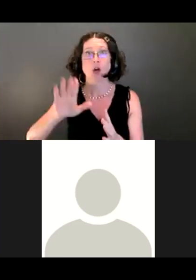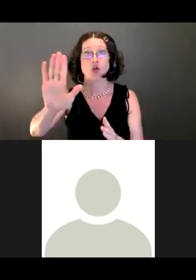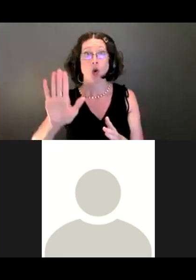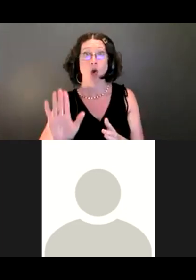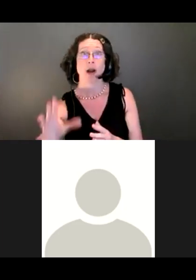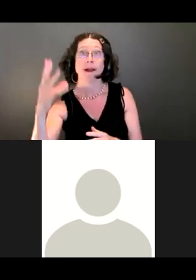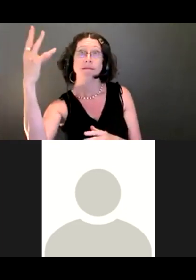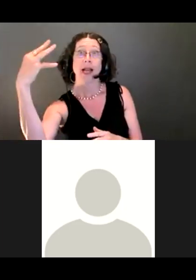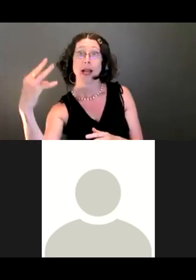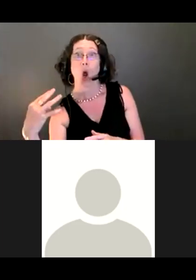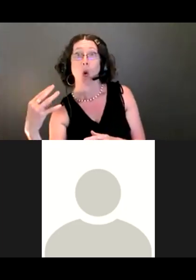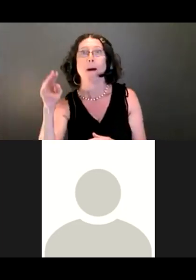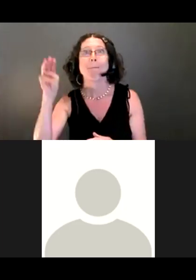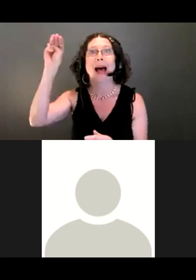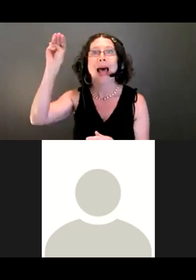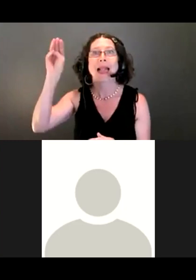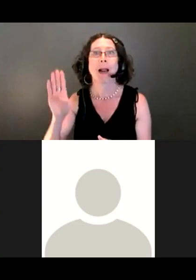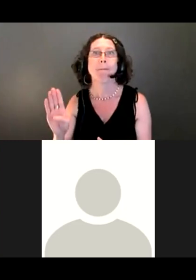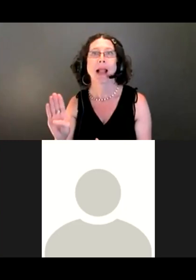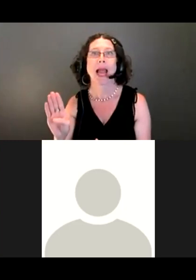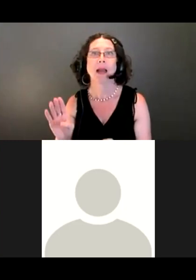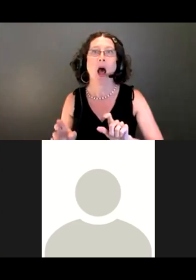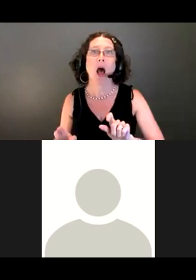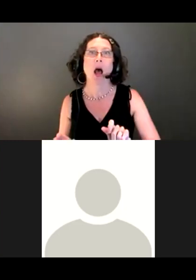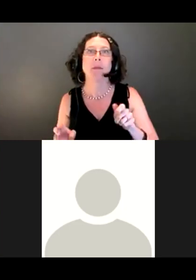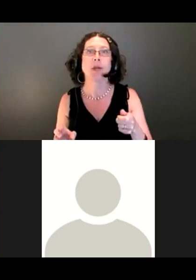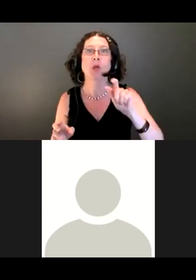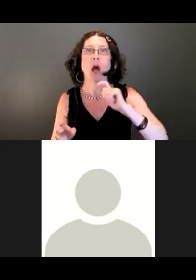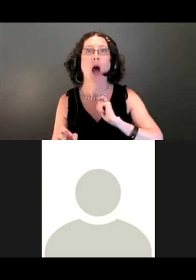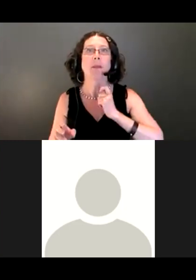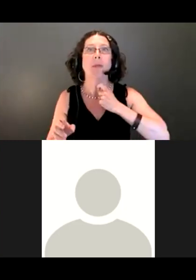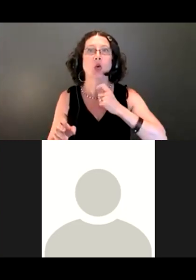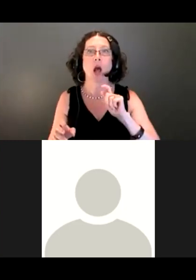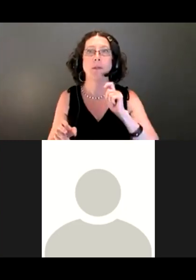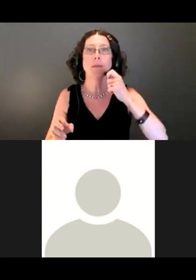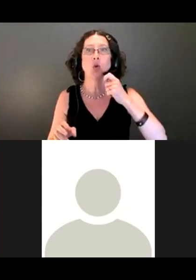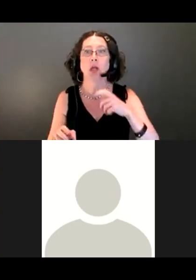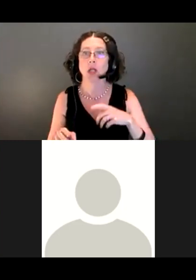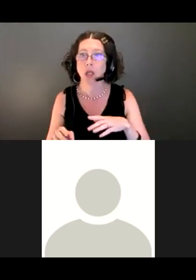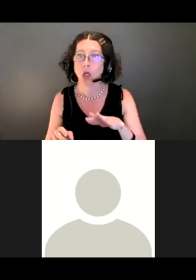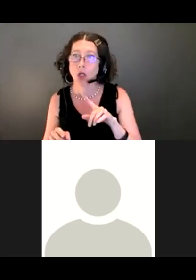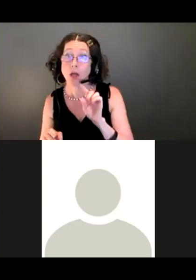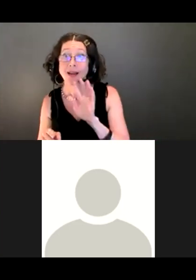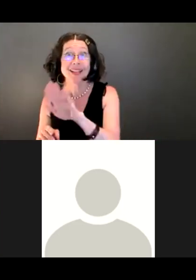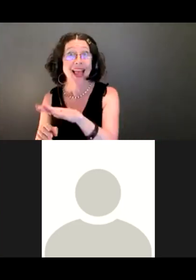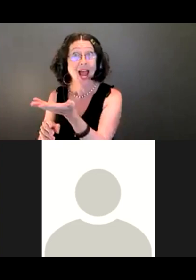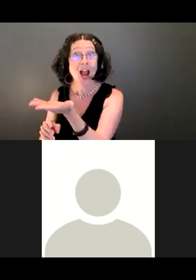And you can unmute, Madeleine. Blayne, are you there? I am here.